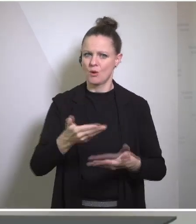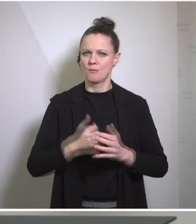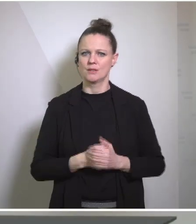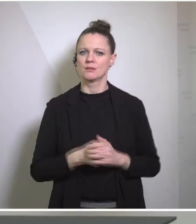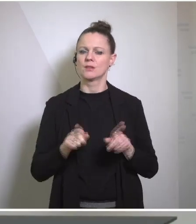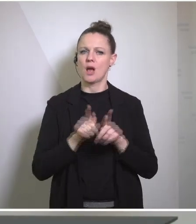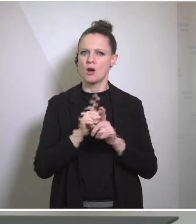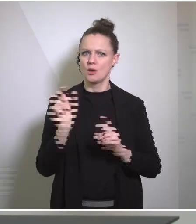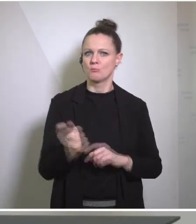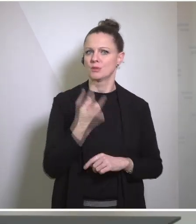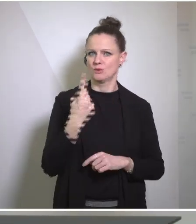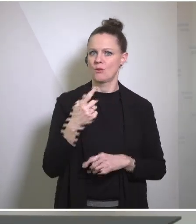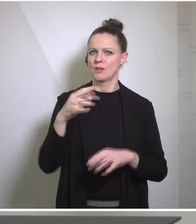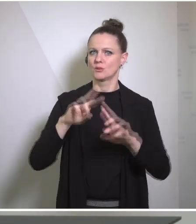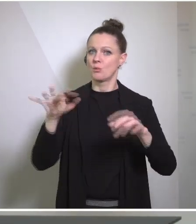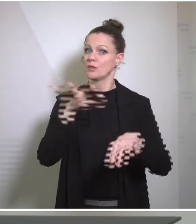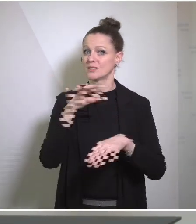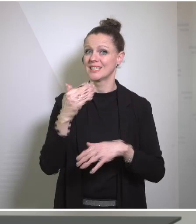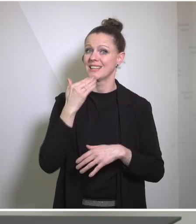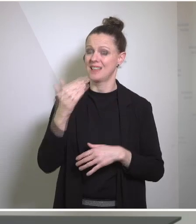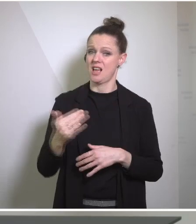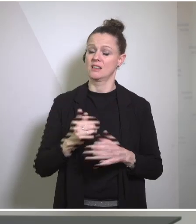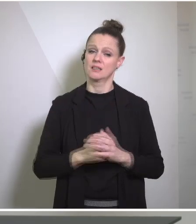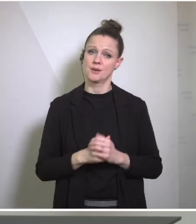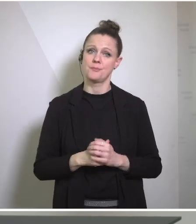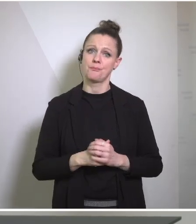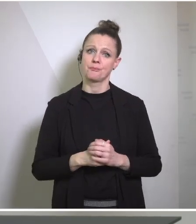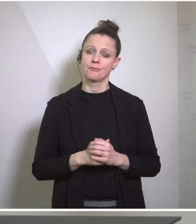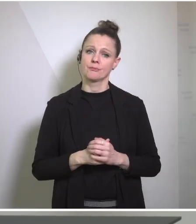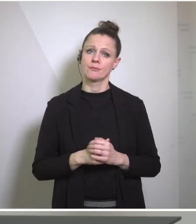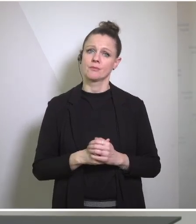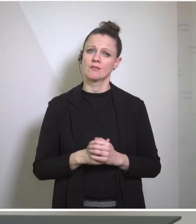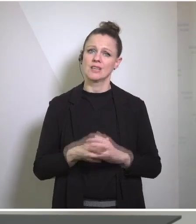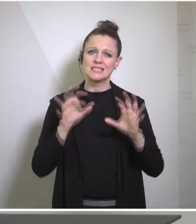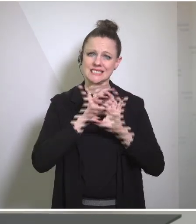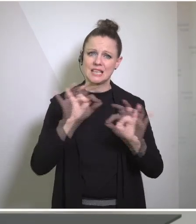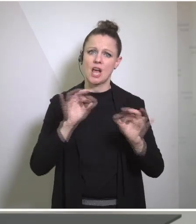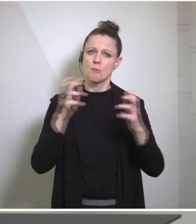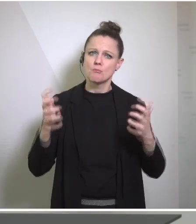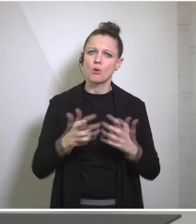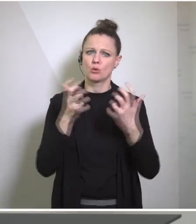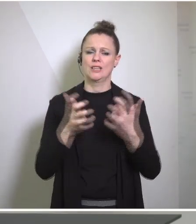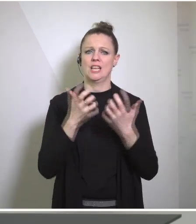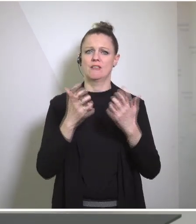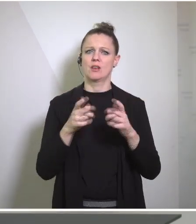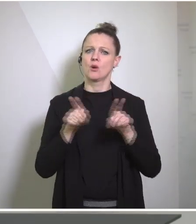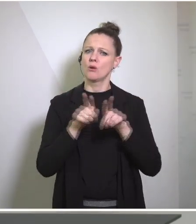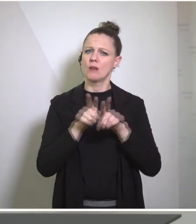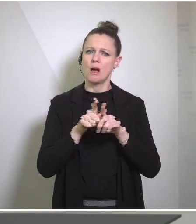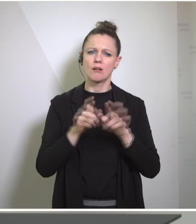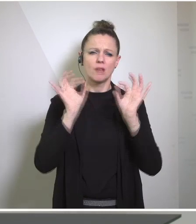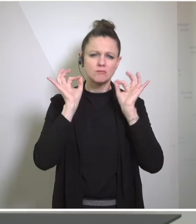to the chancellor for the extremely productive and in-depth conversation that we just had. I